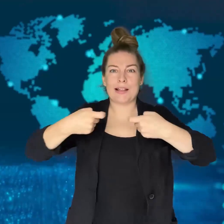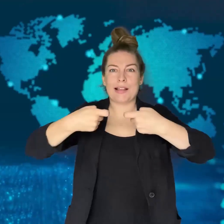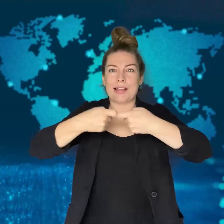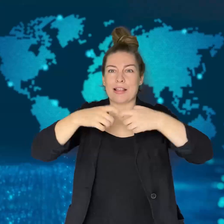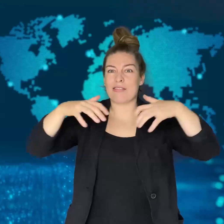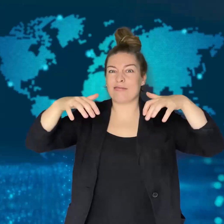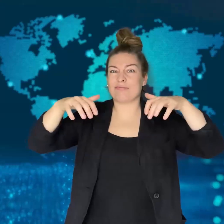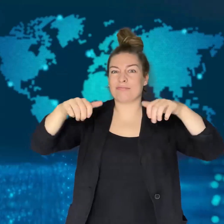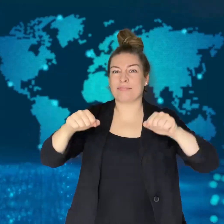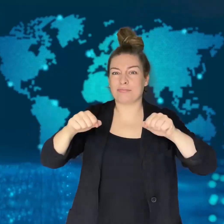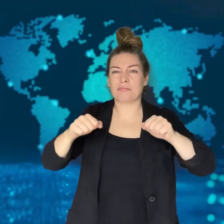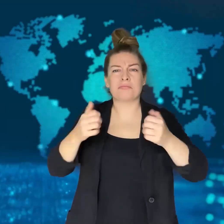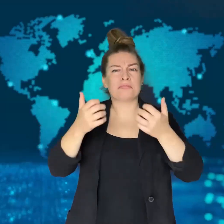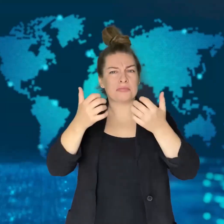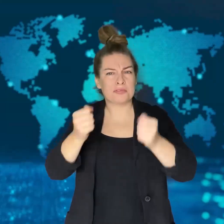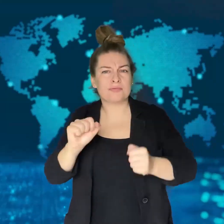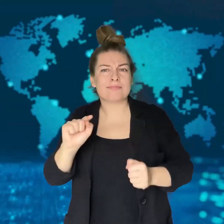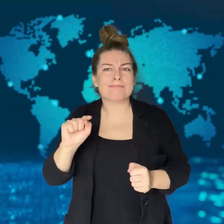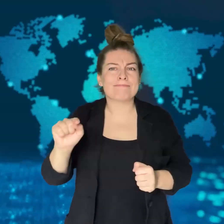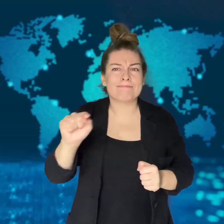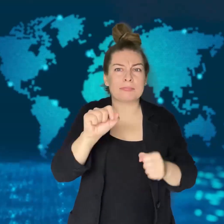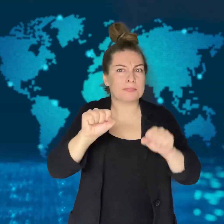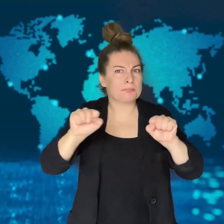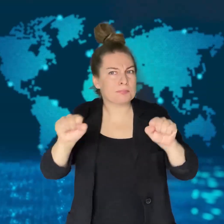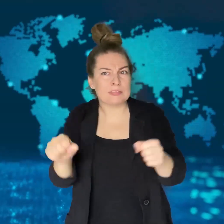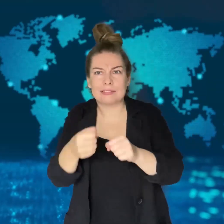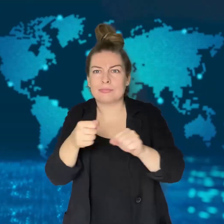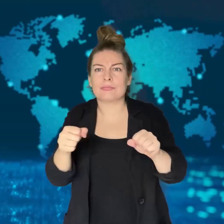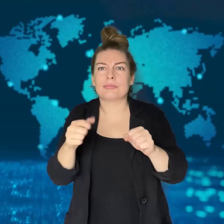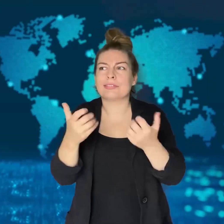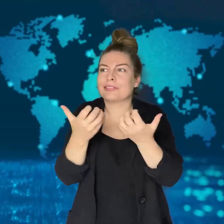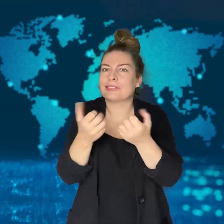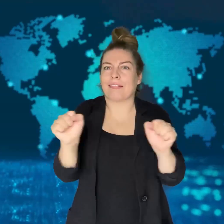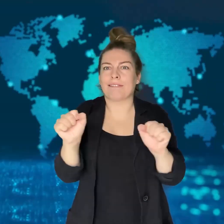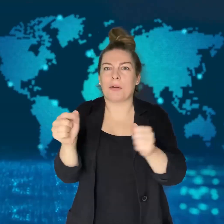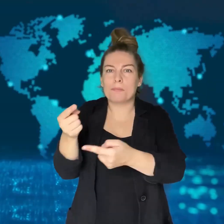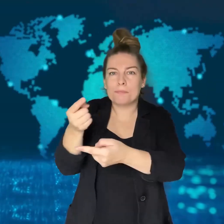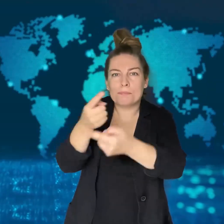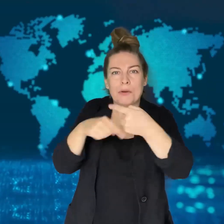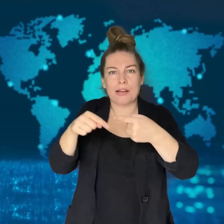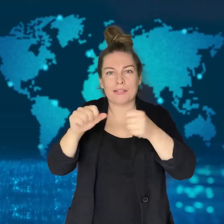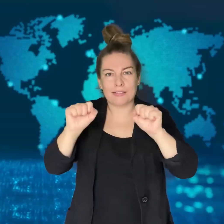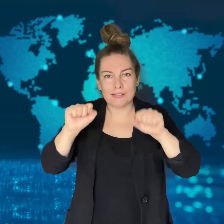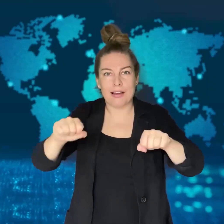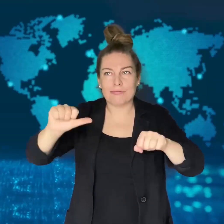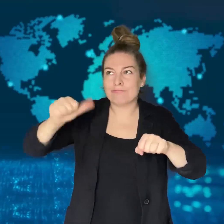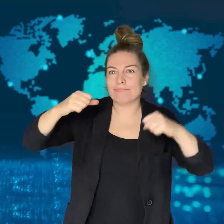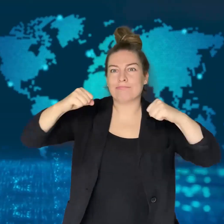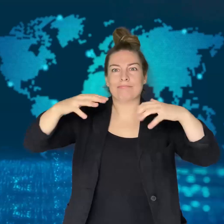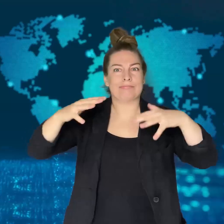40%, but around 2.7 million homes still had no electricity.